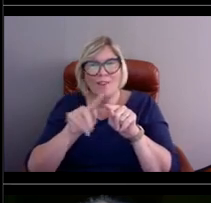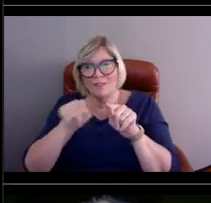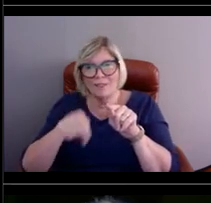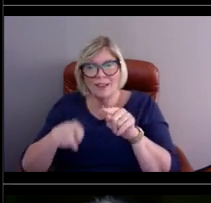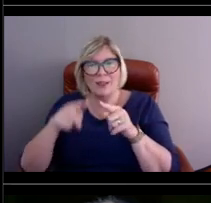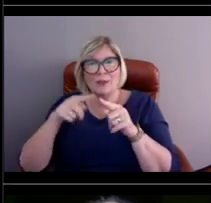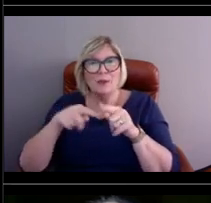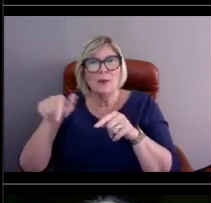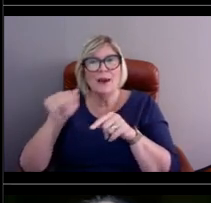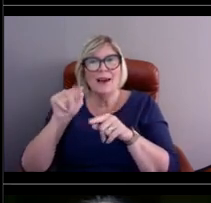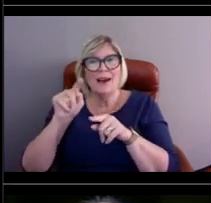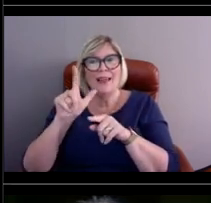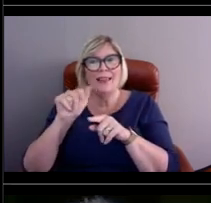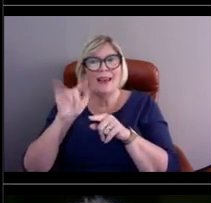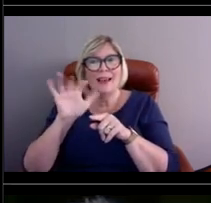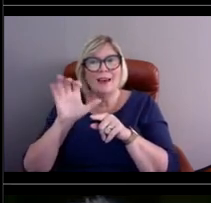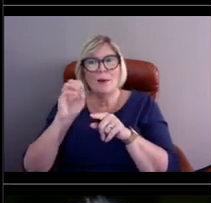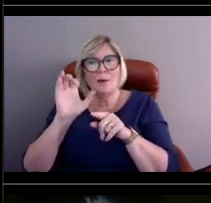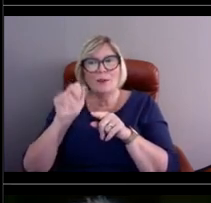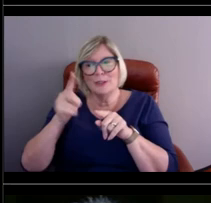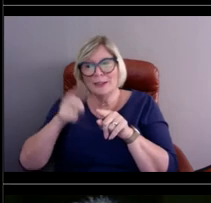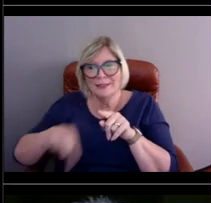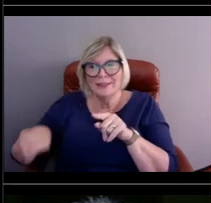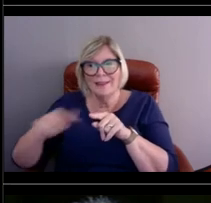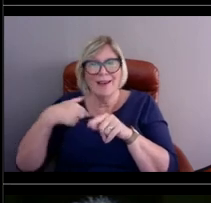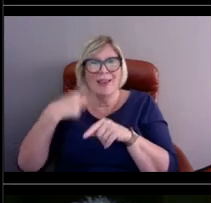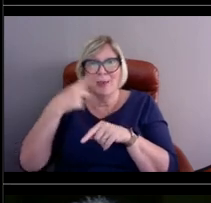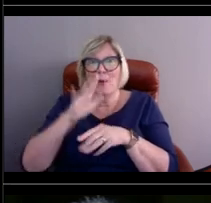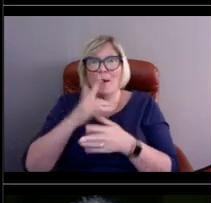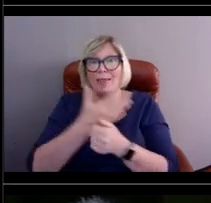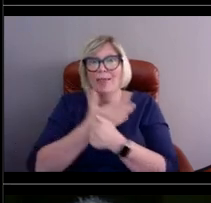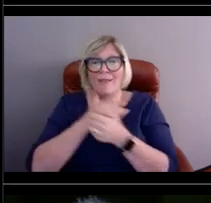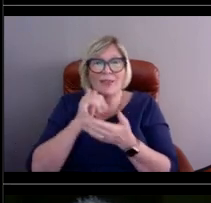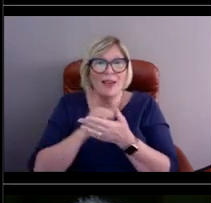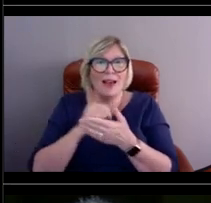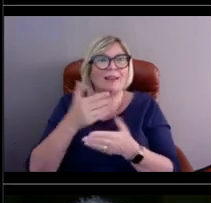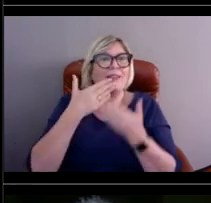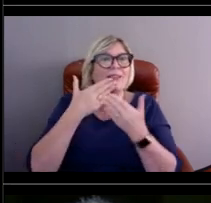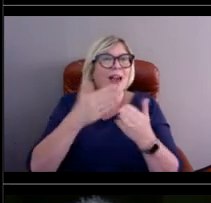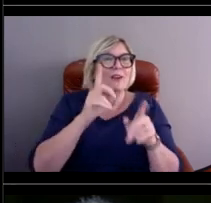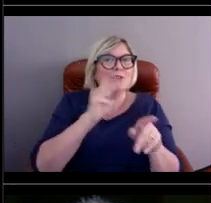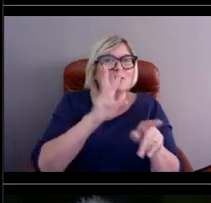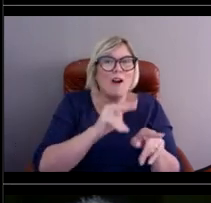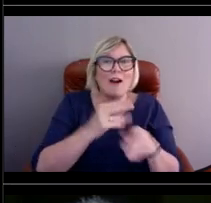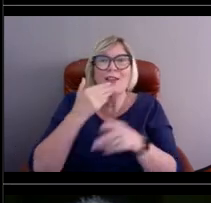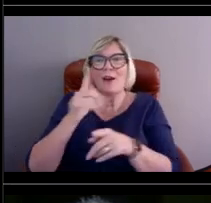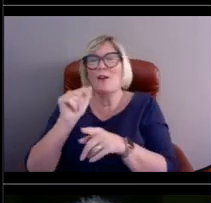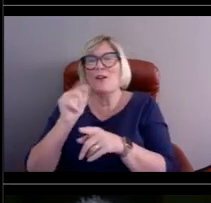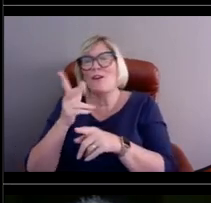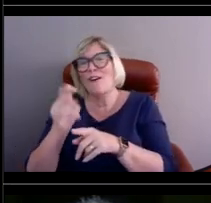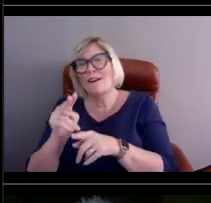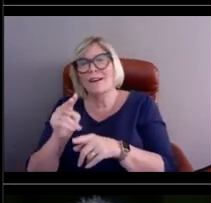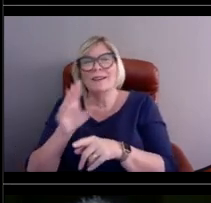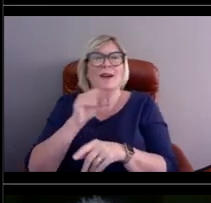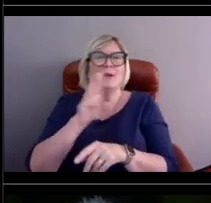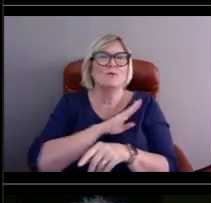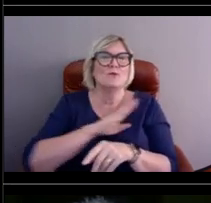So we'll see you next week. Thank you Dawn and Lauren and Brenda and Krystal.